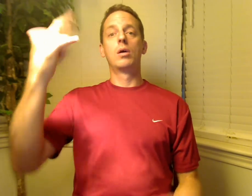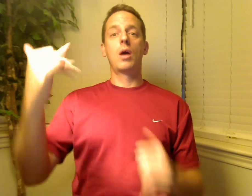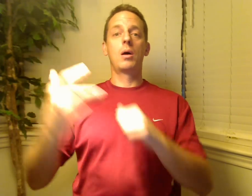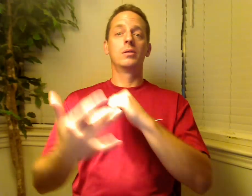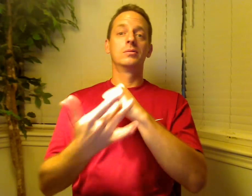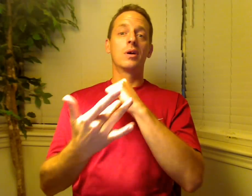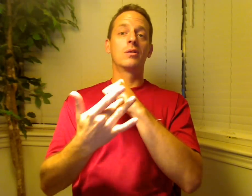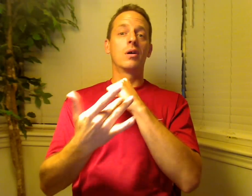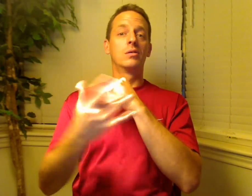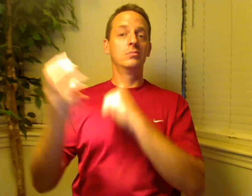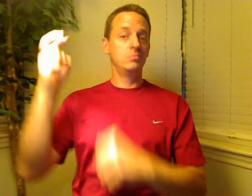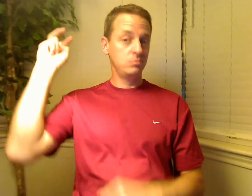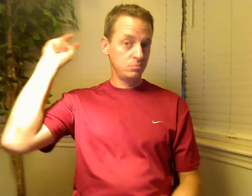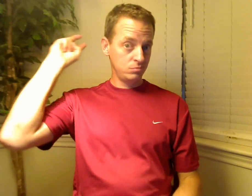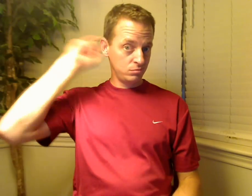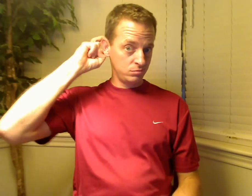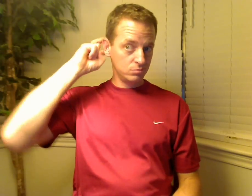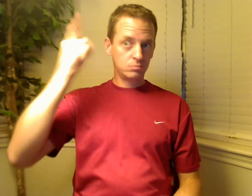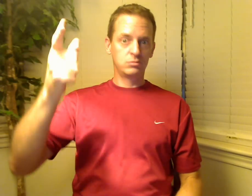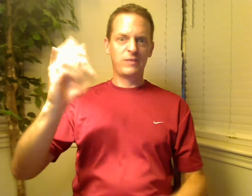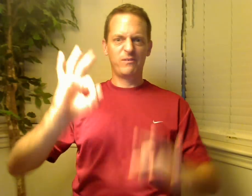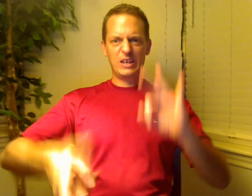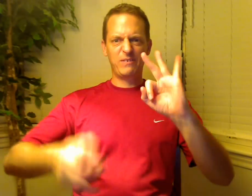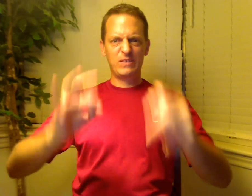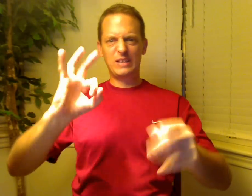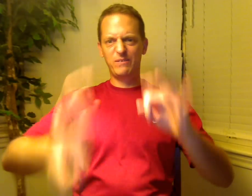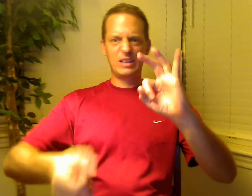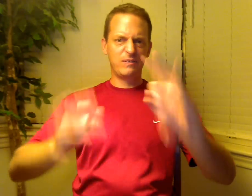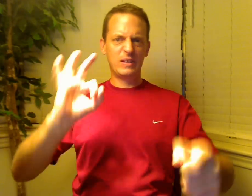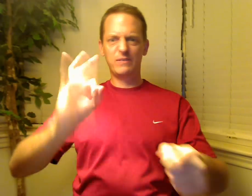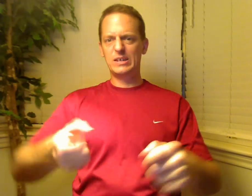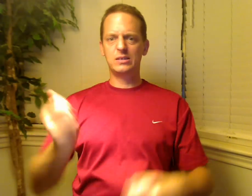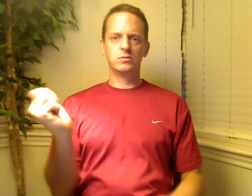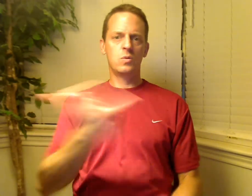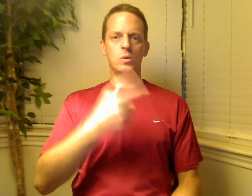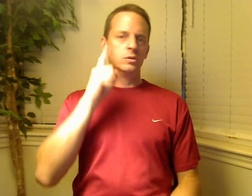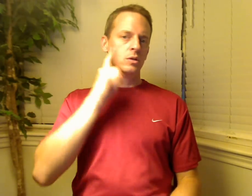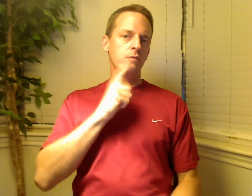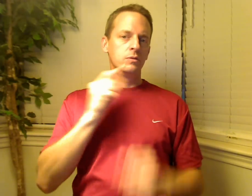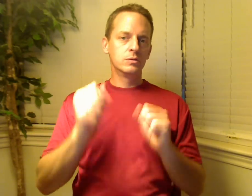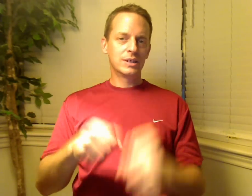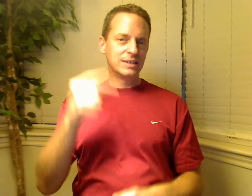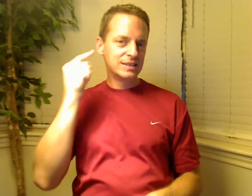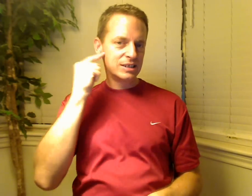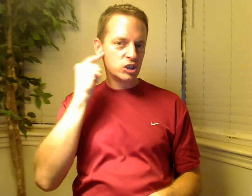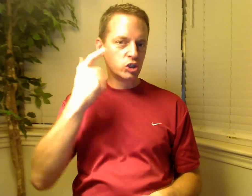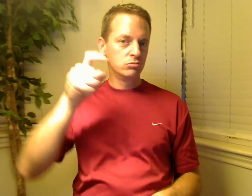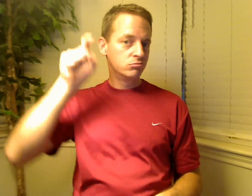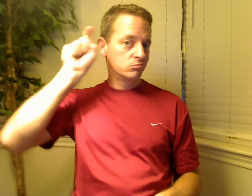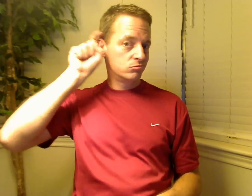With technology, many Deaf babies/children got cochlear implanted because they wanted to fix their deafness and able to hear.